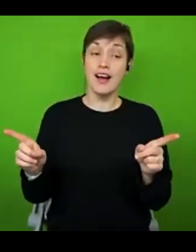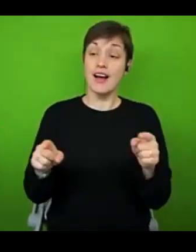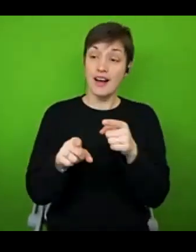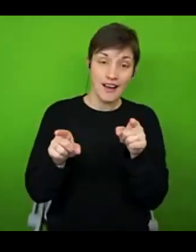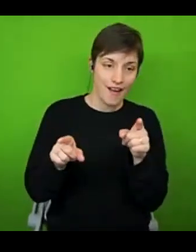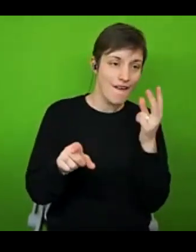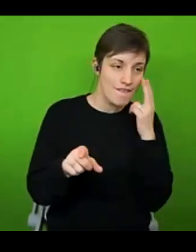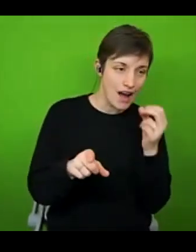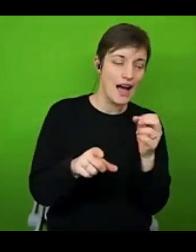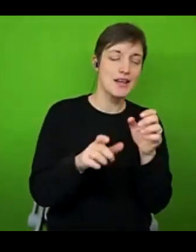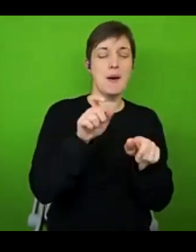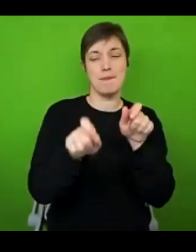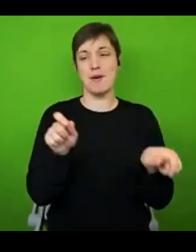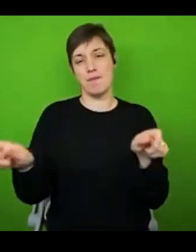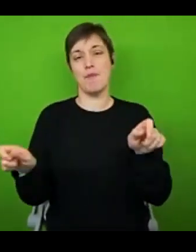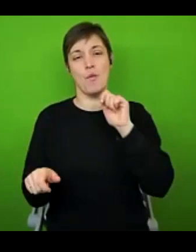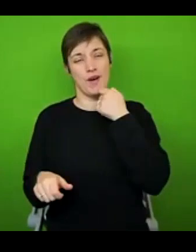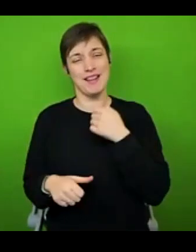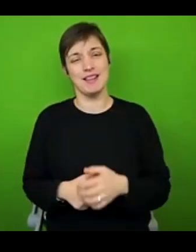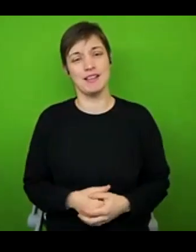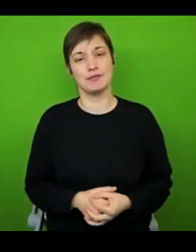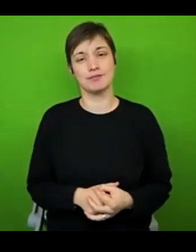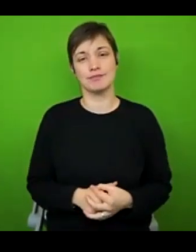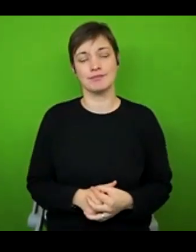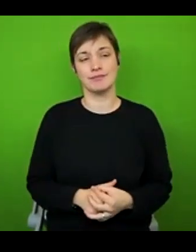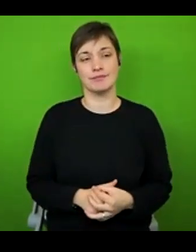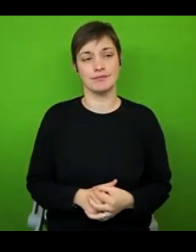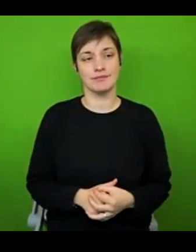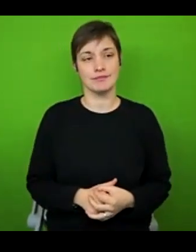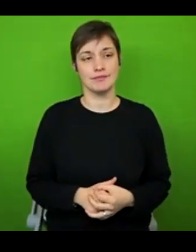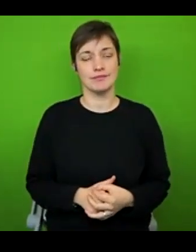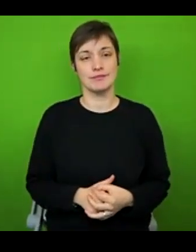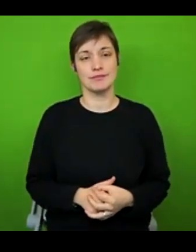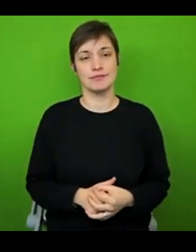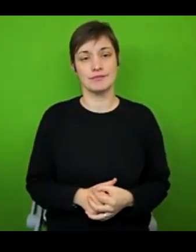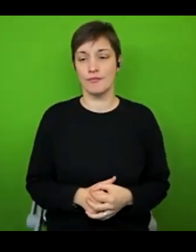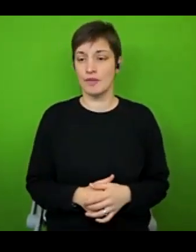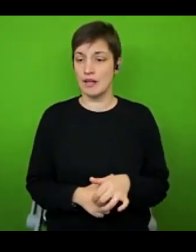I'm conscious of time I'm going to get through as many